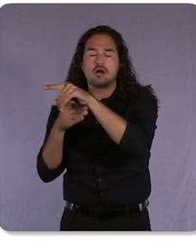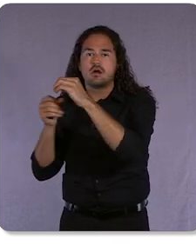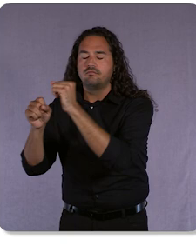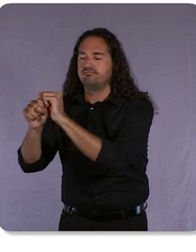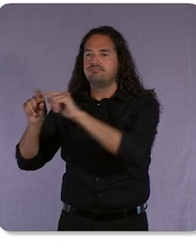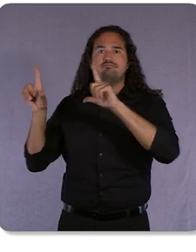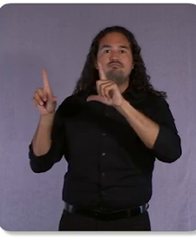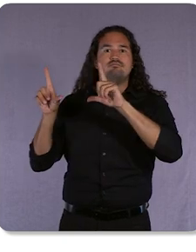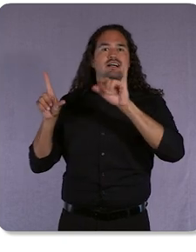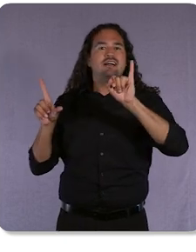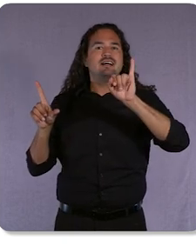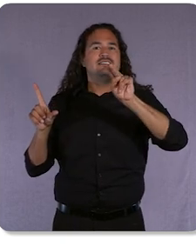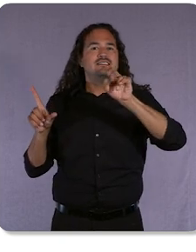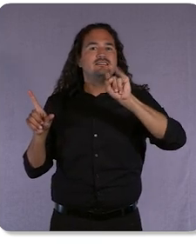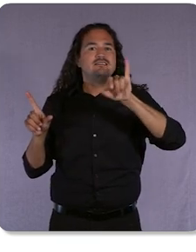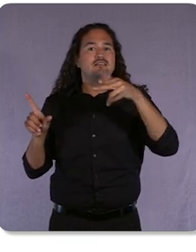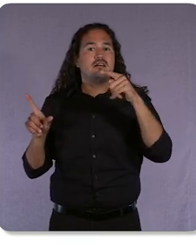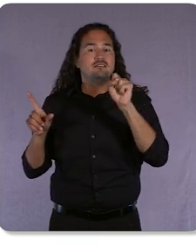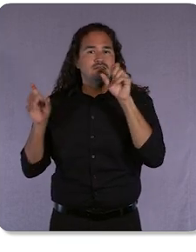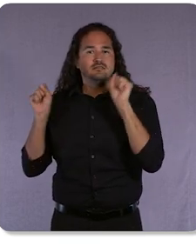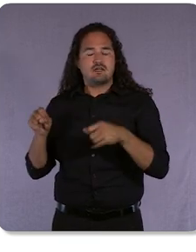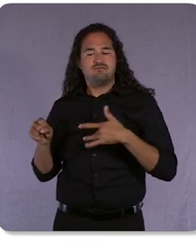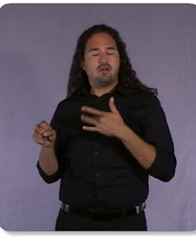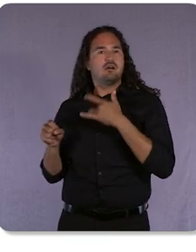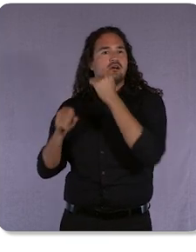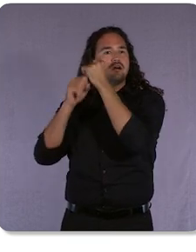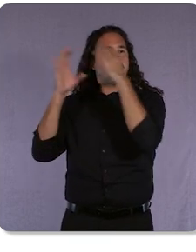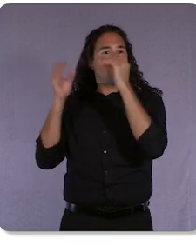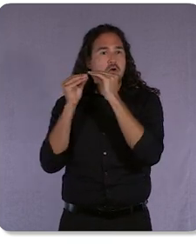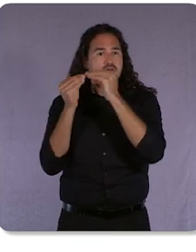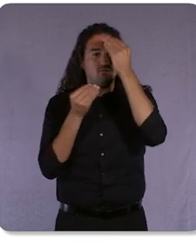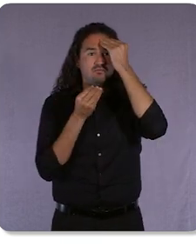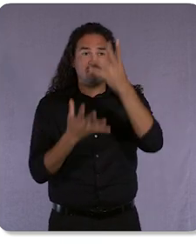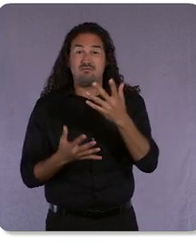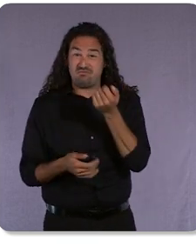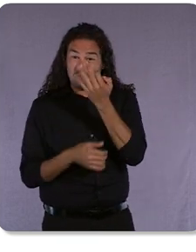right in front of you! Only a few years ago, looking up a physical location online